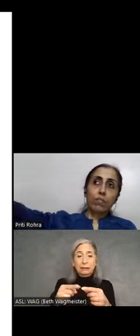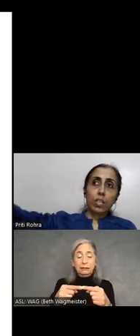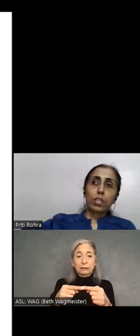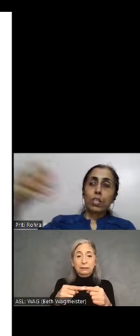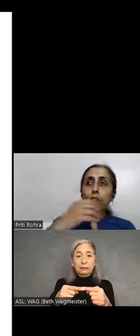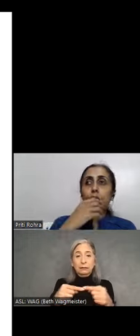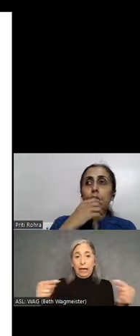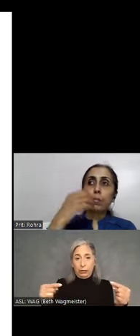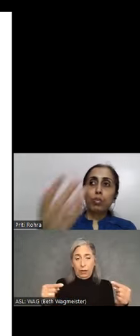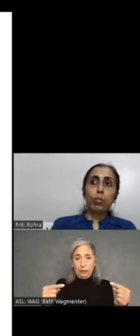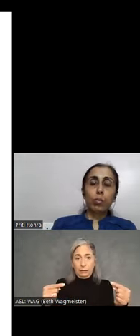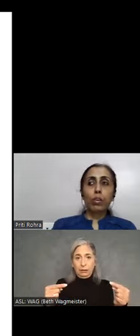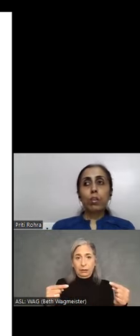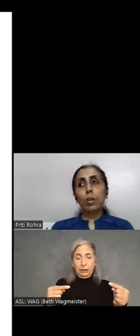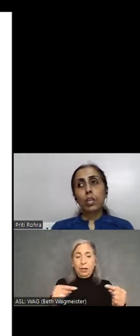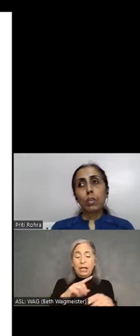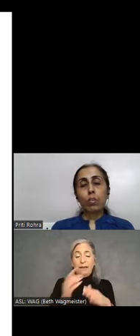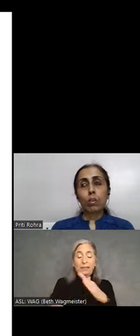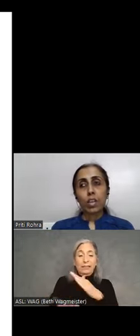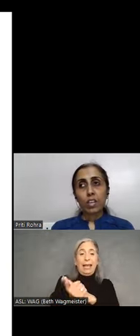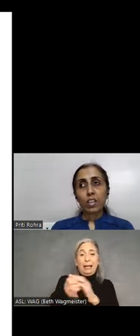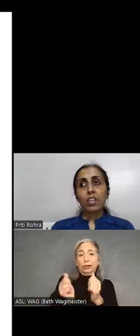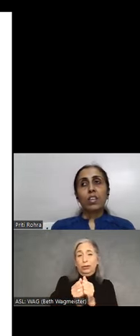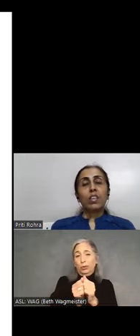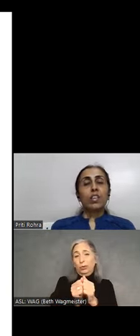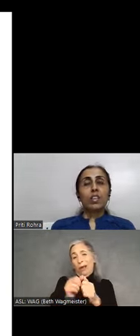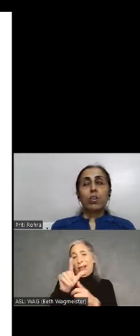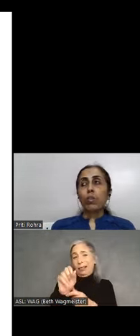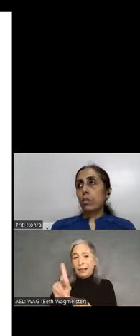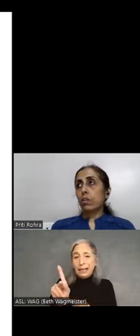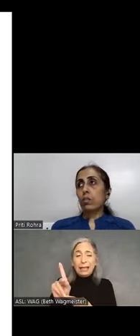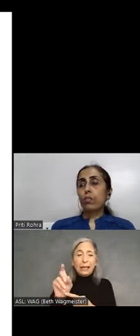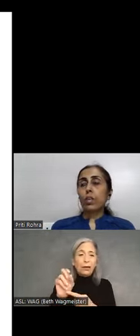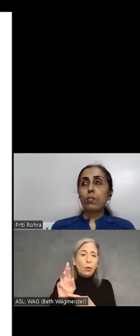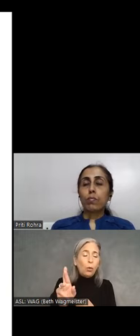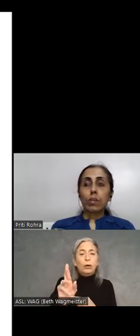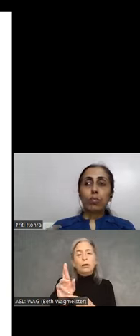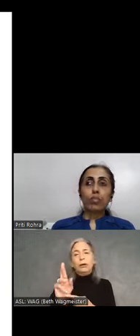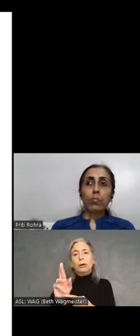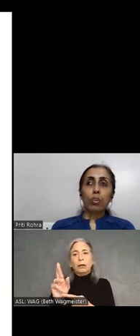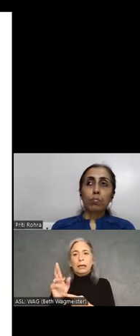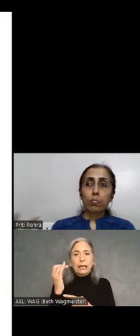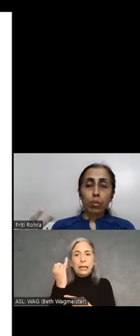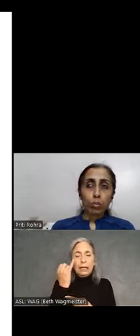when tabs to open a particular button or link or, you know, when one moves the mouse point